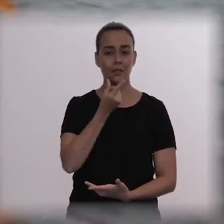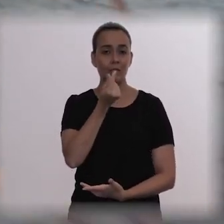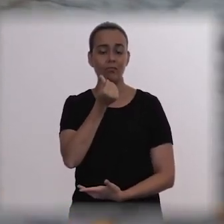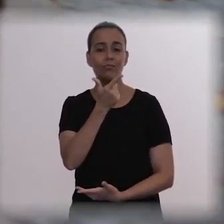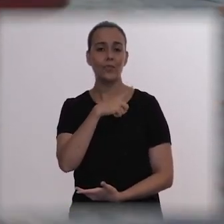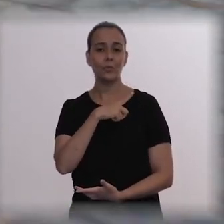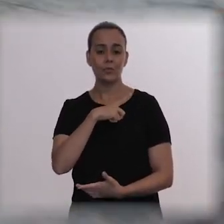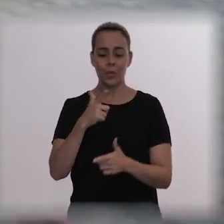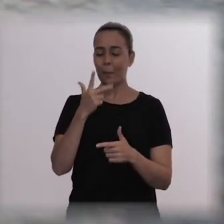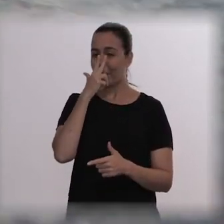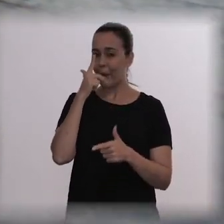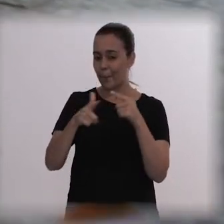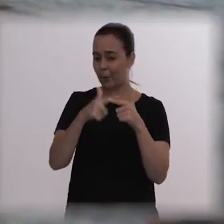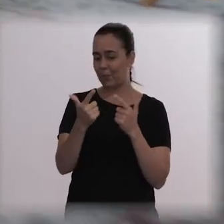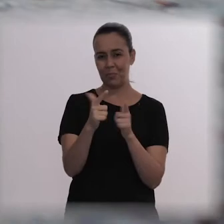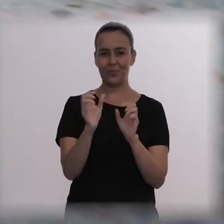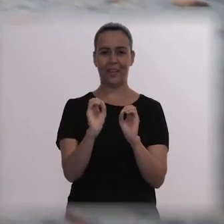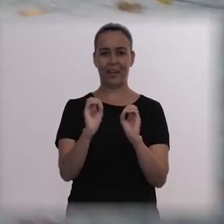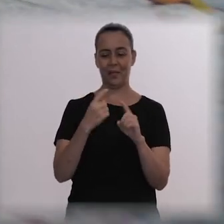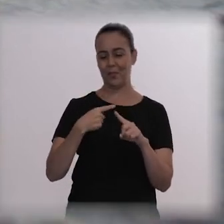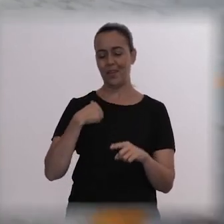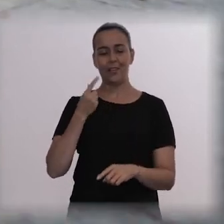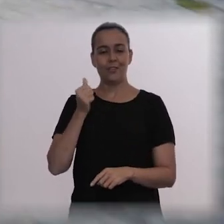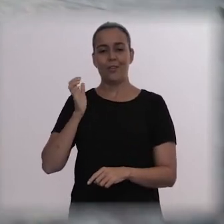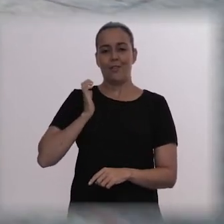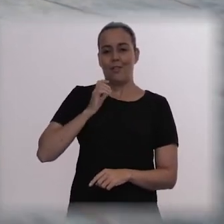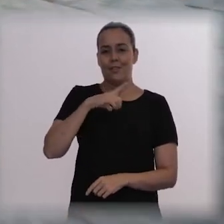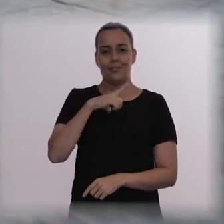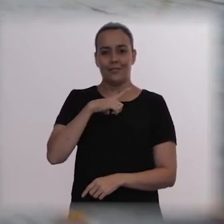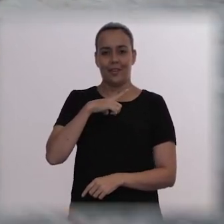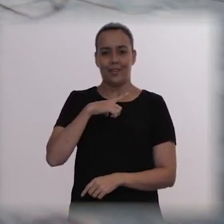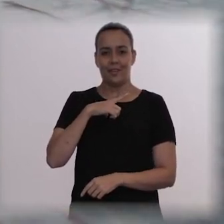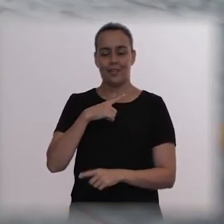And they do, because this same feeling of being spared